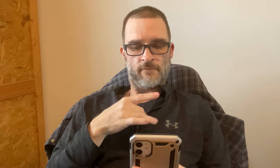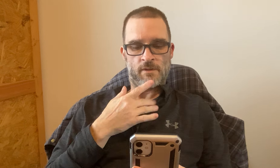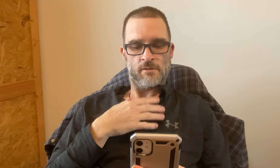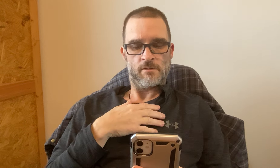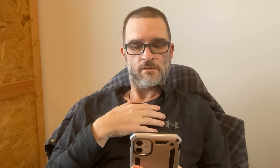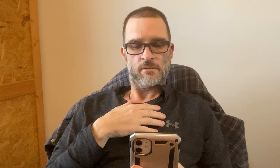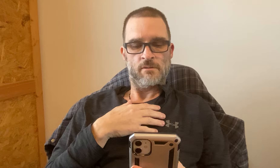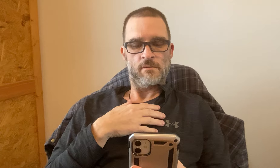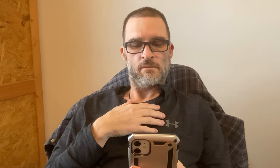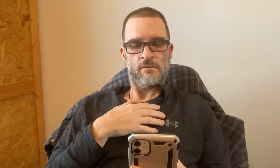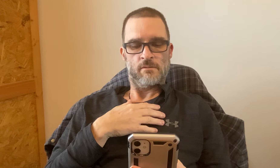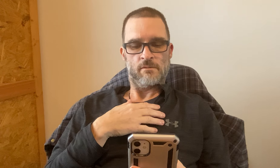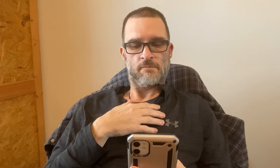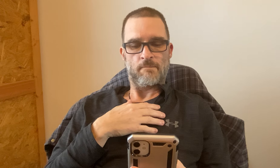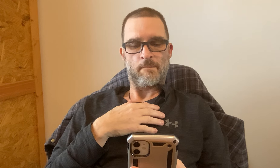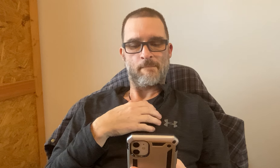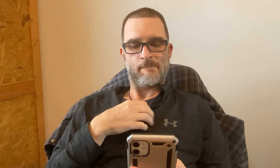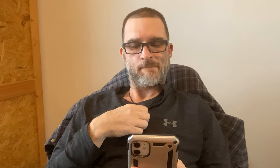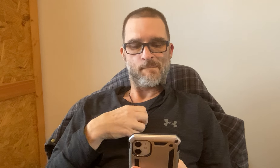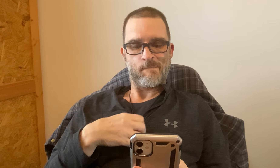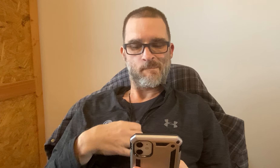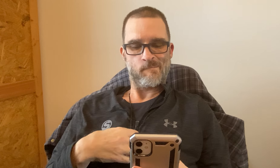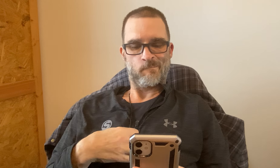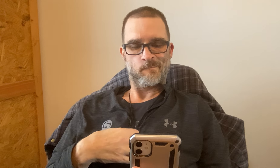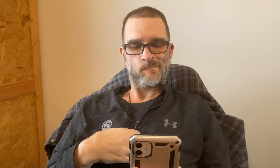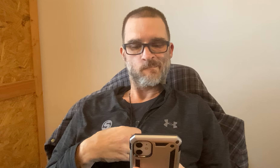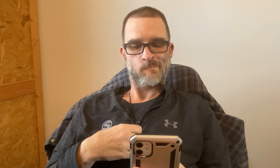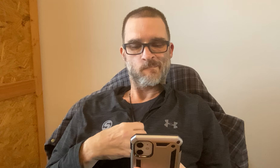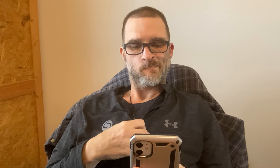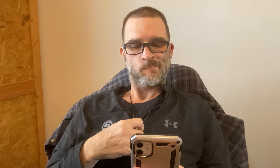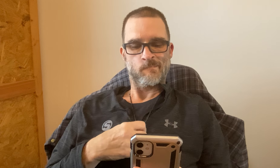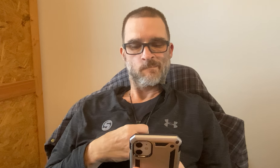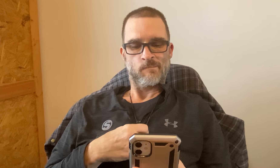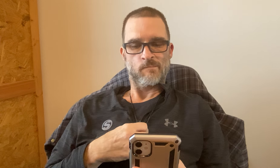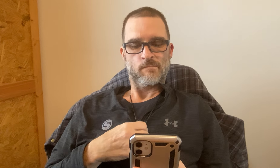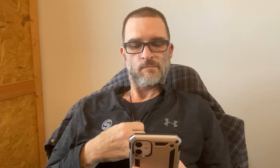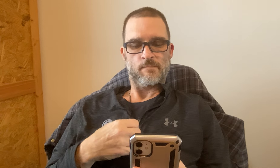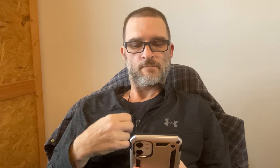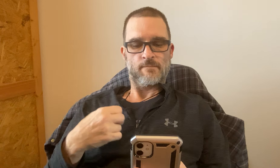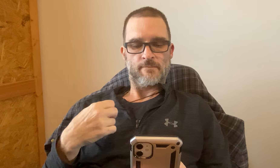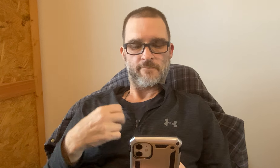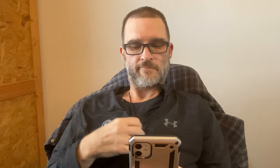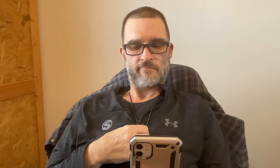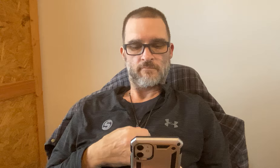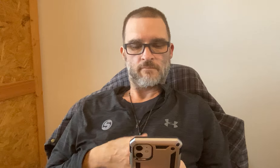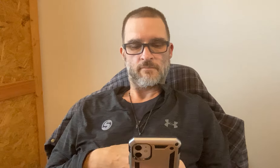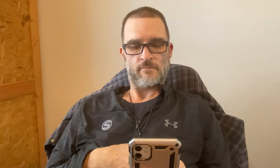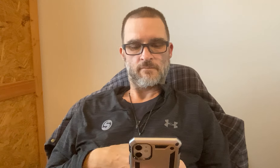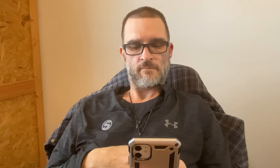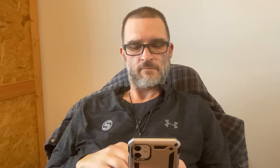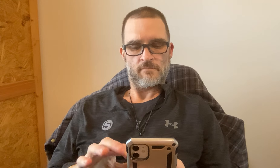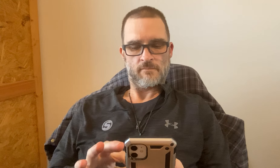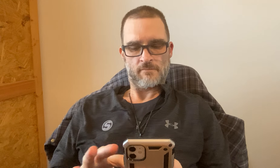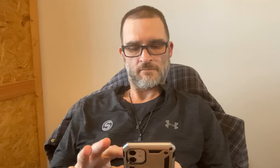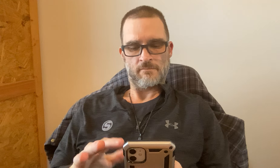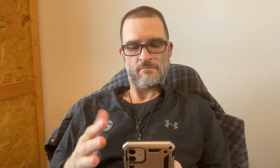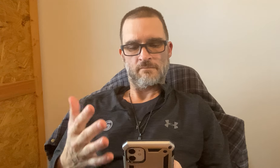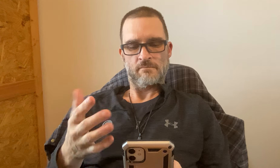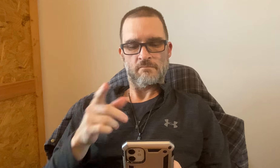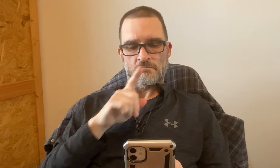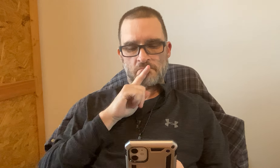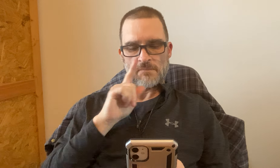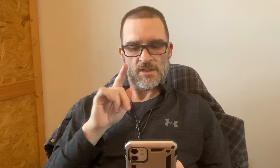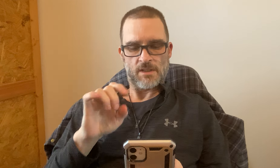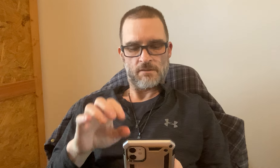I'm not sure this is right?